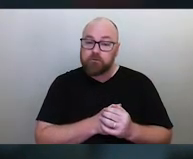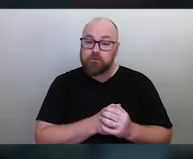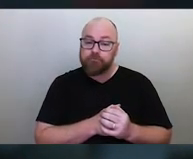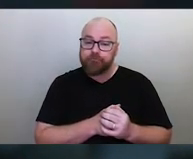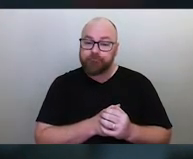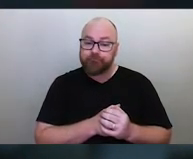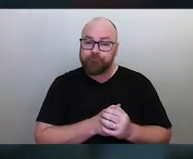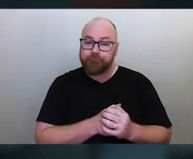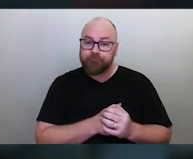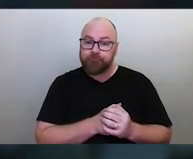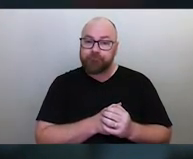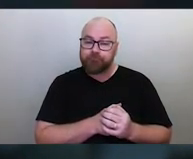that detailed knowledge?